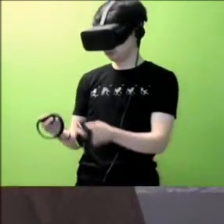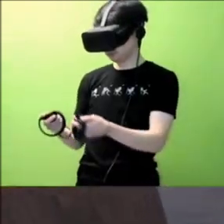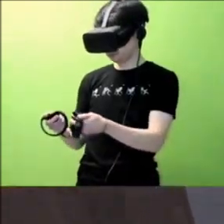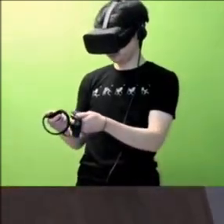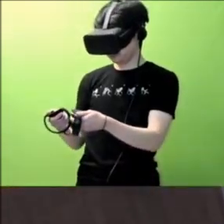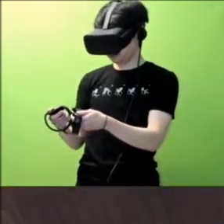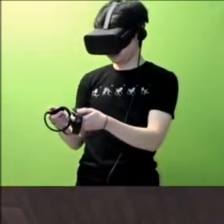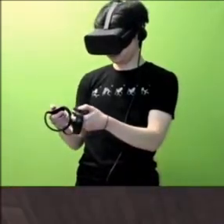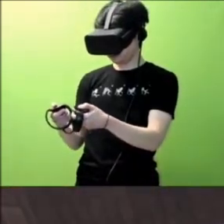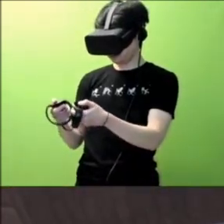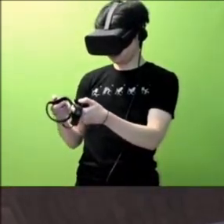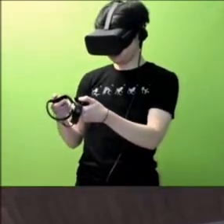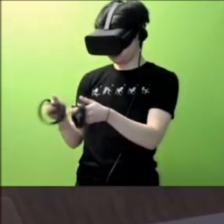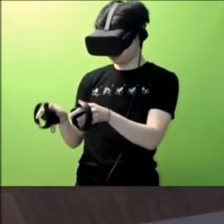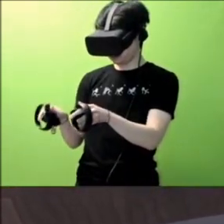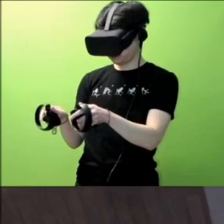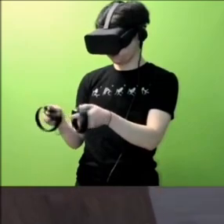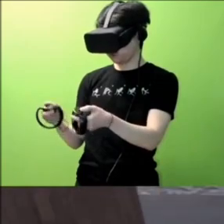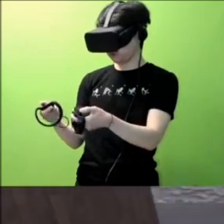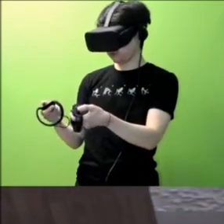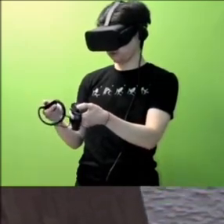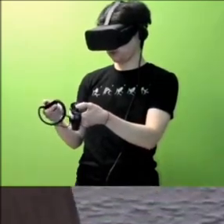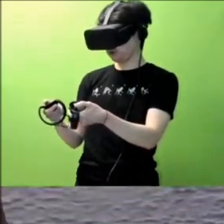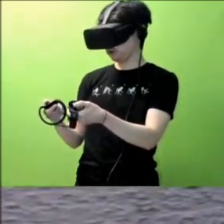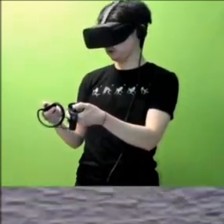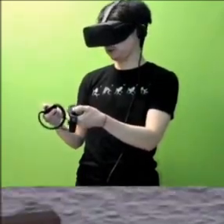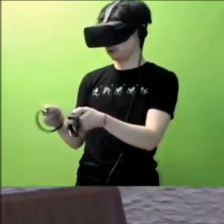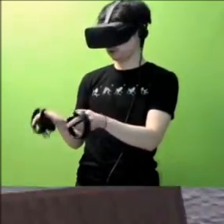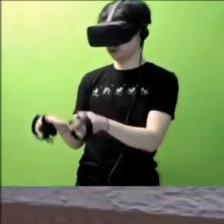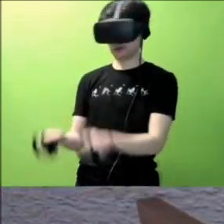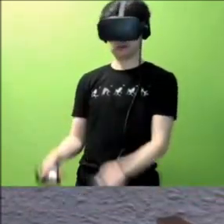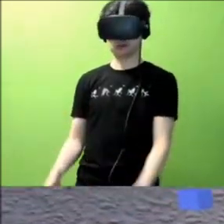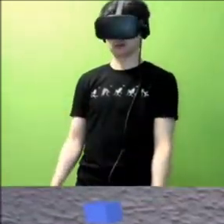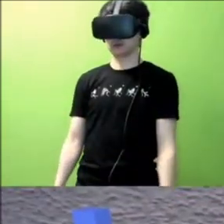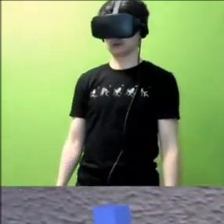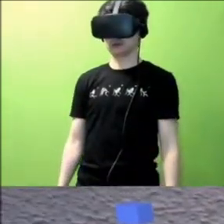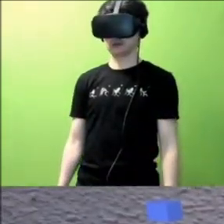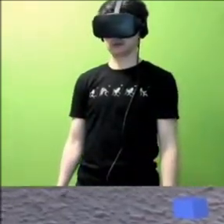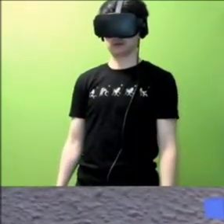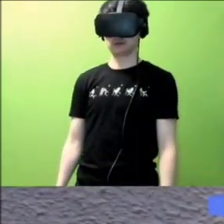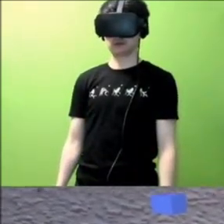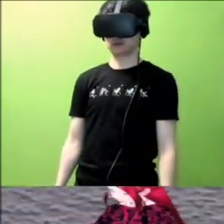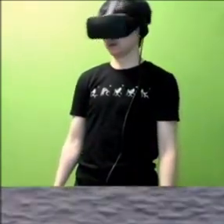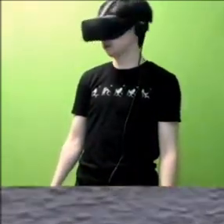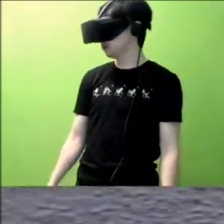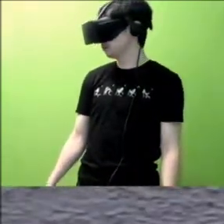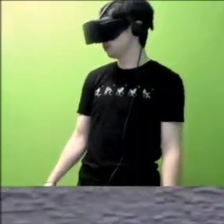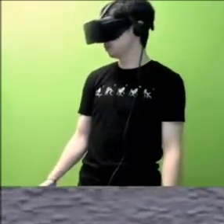Lost